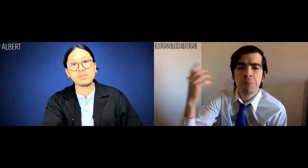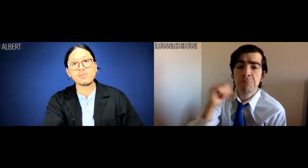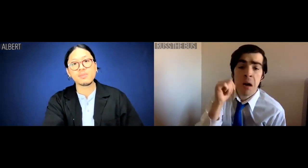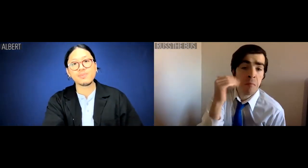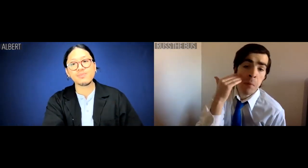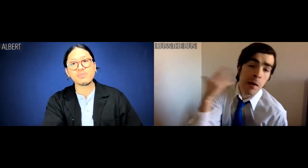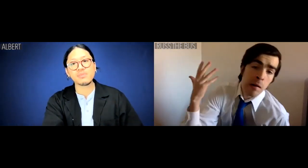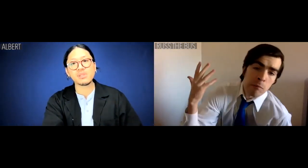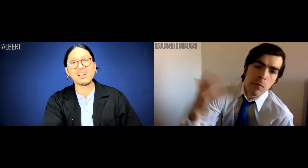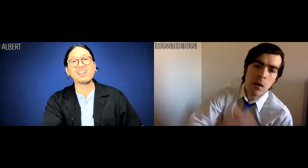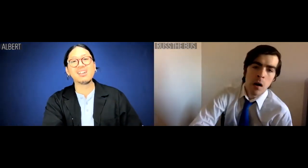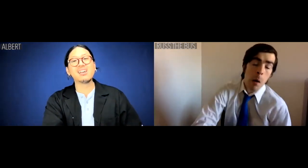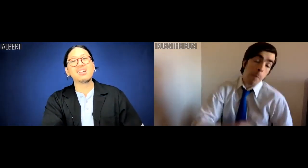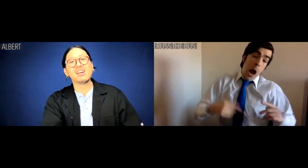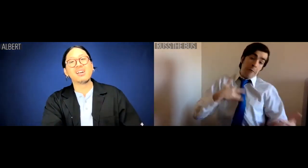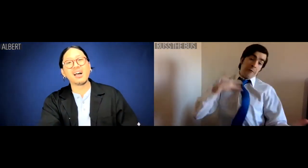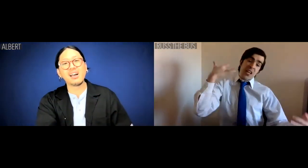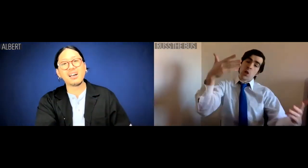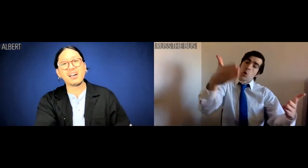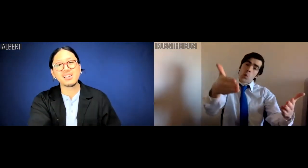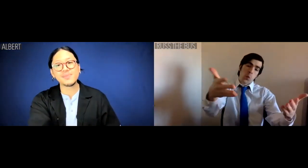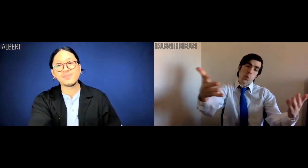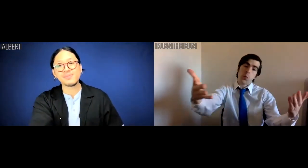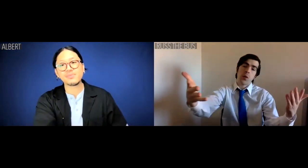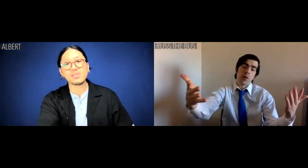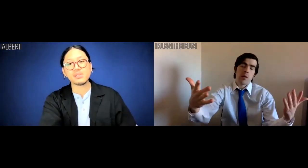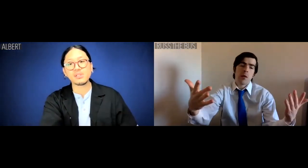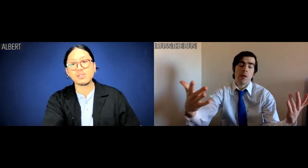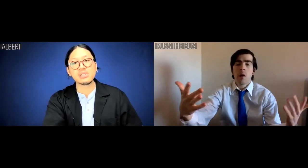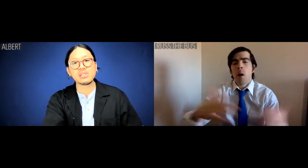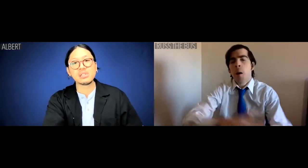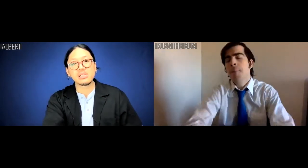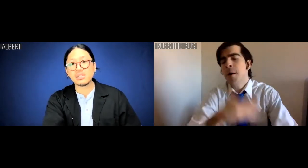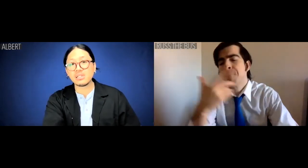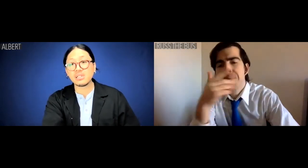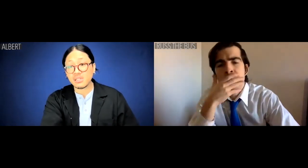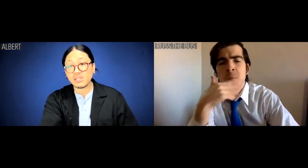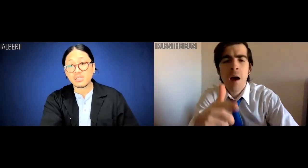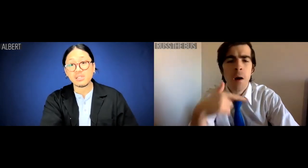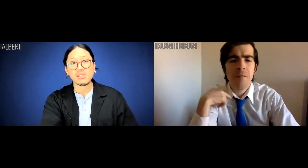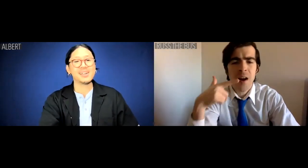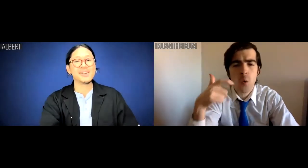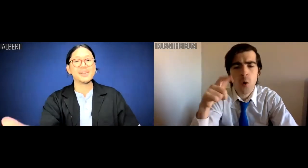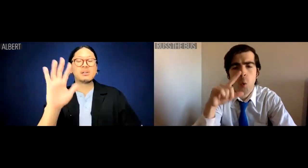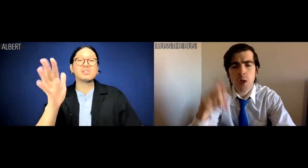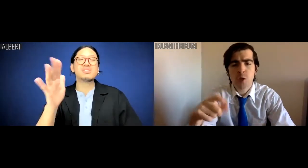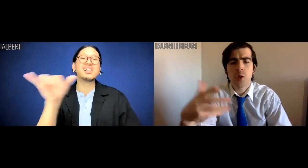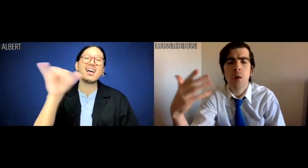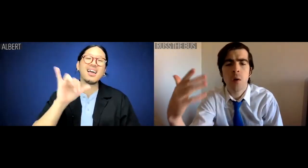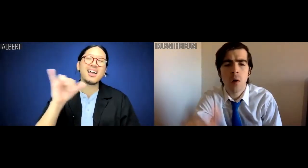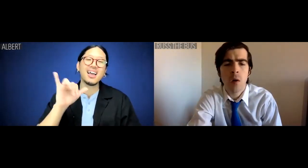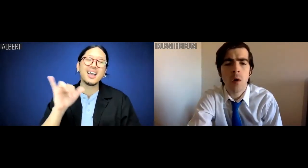Russ the Bus: Not familiar, but I feel you. Hey, quick question --